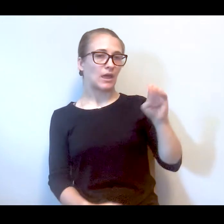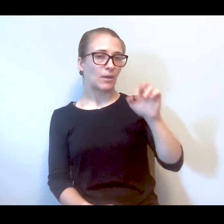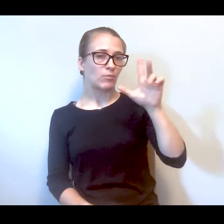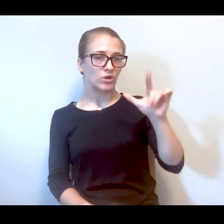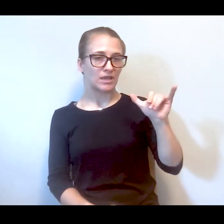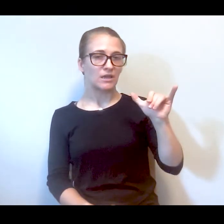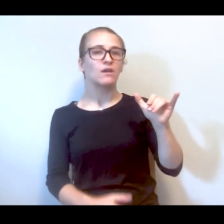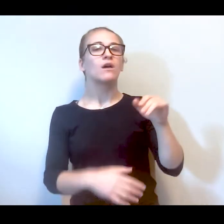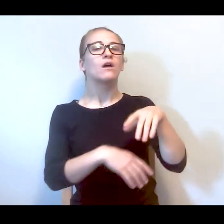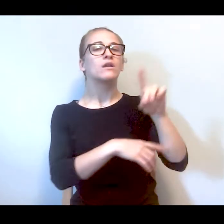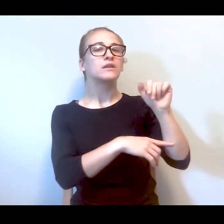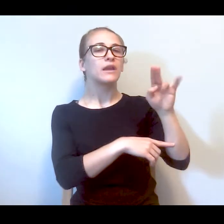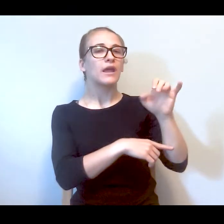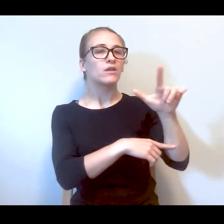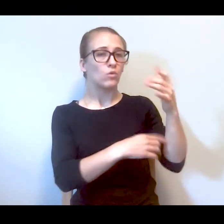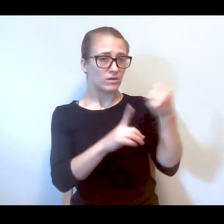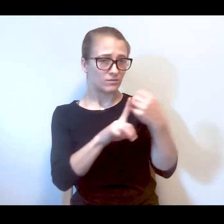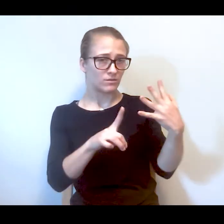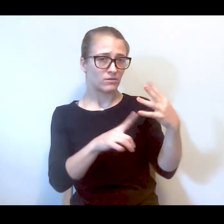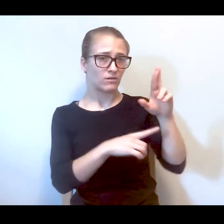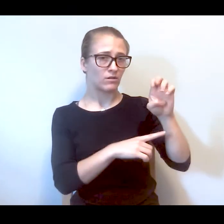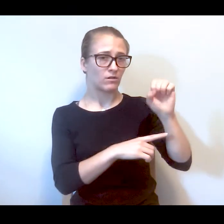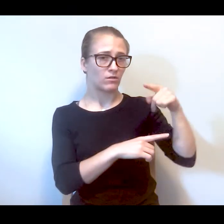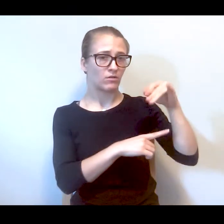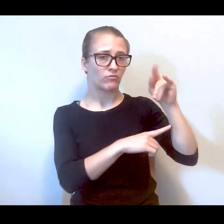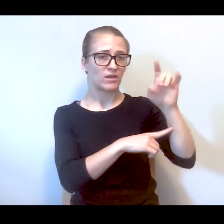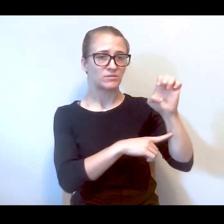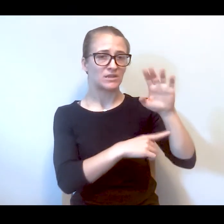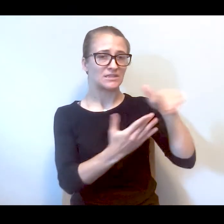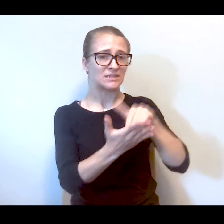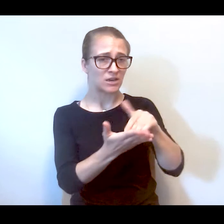Thank you. Daniel, do you want to talk a little bit about a respite center and before you do